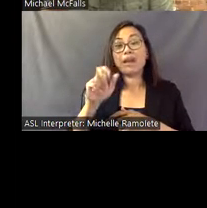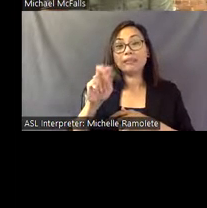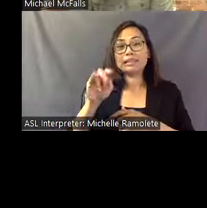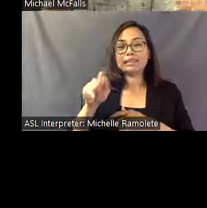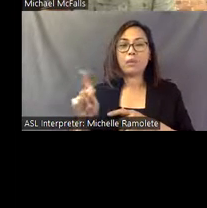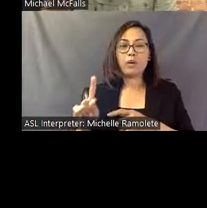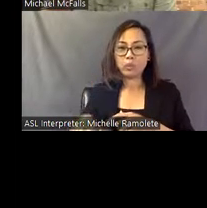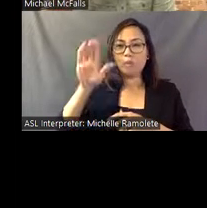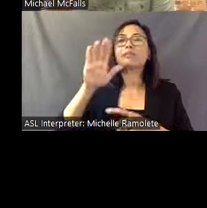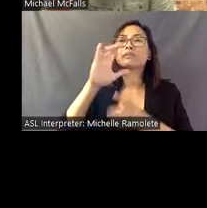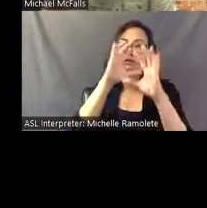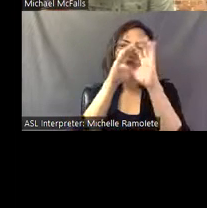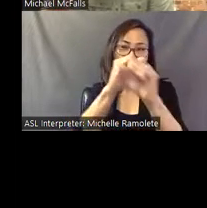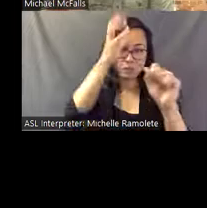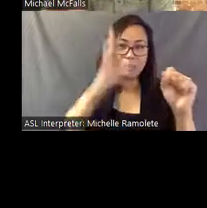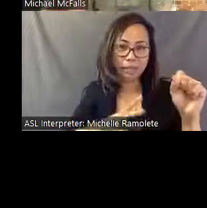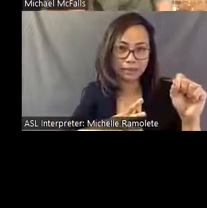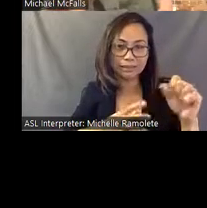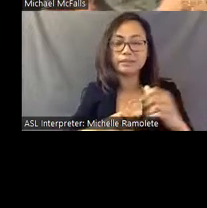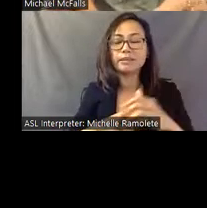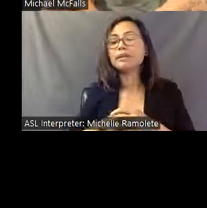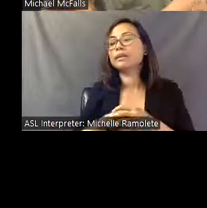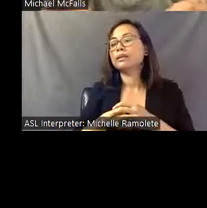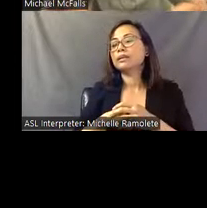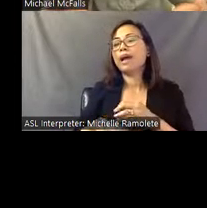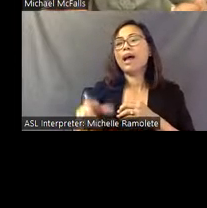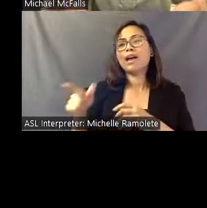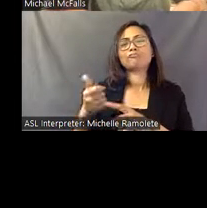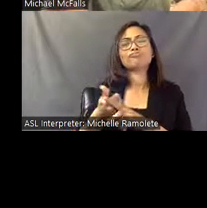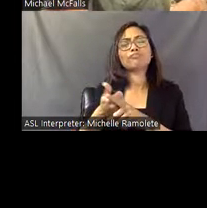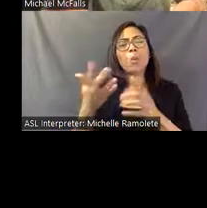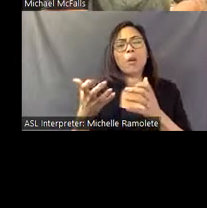book by Tom Patterson, and he explains that he wanted to make a place with his own temples,